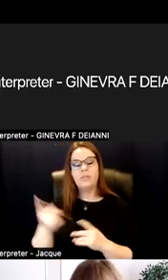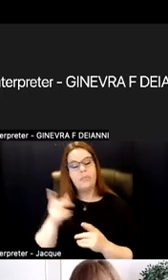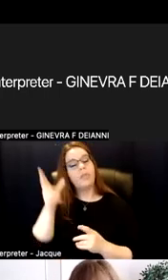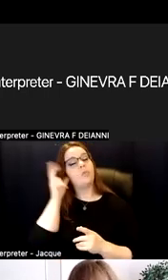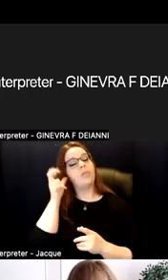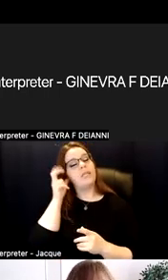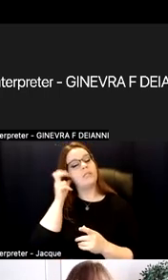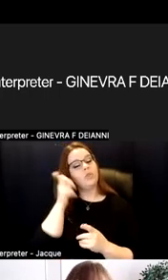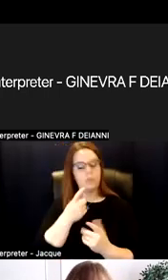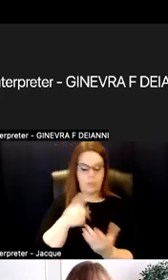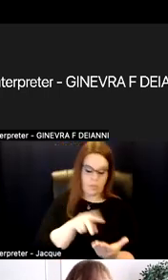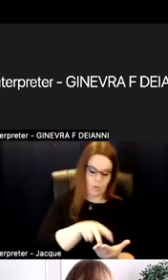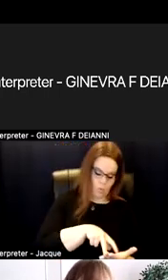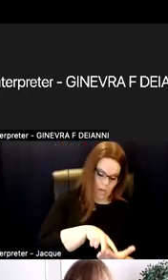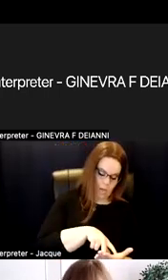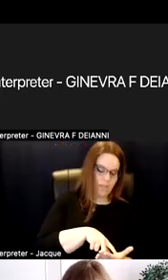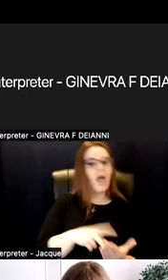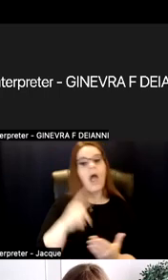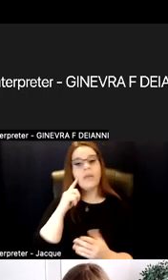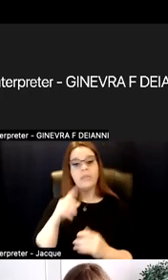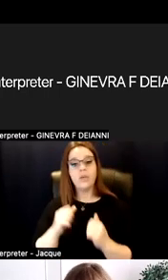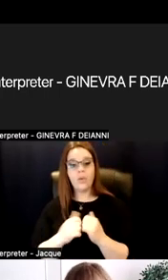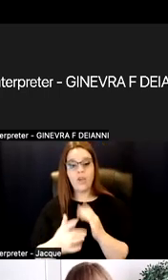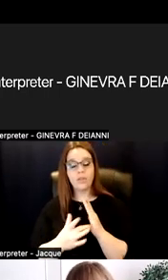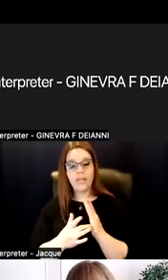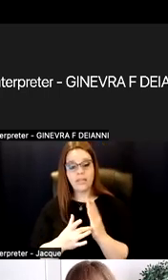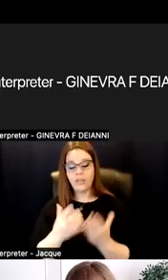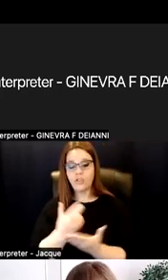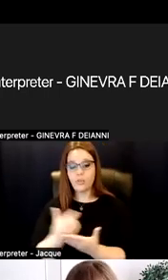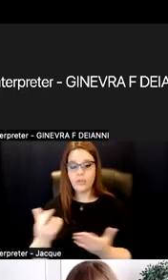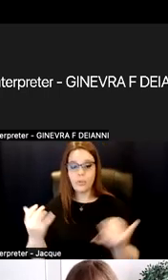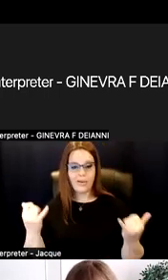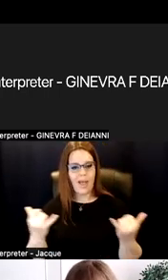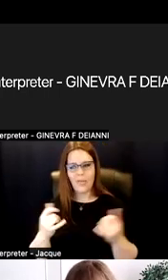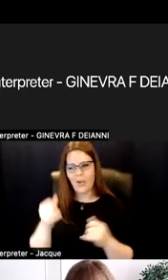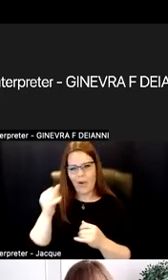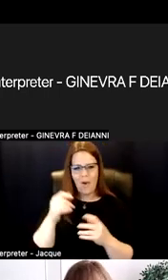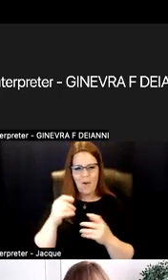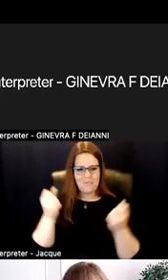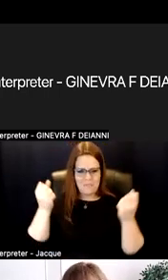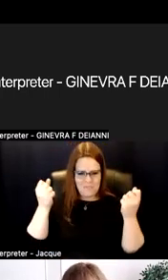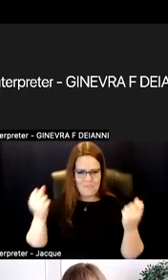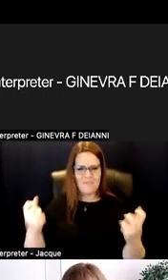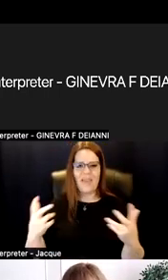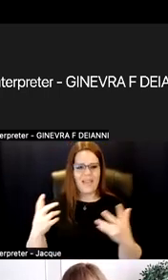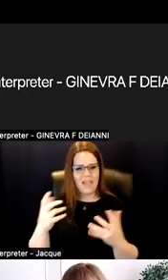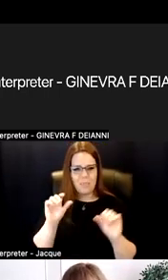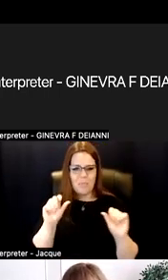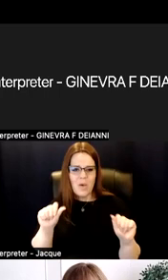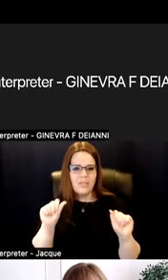I think in our technology resources today, there are infinite possibilities for how information can be shared.